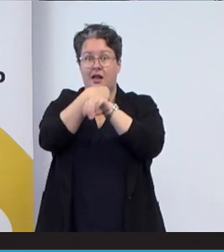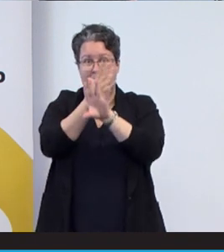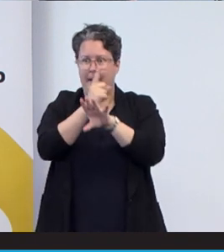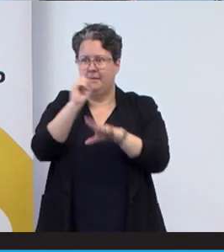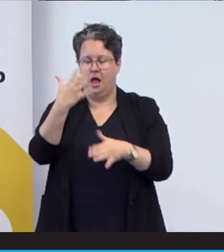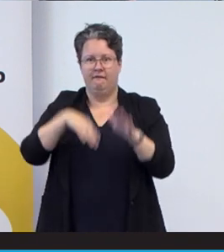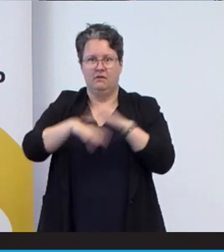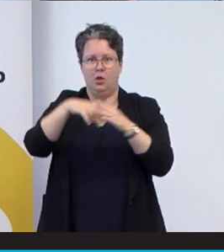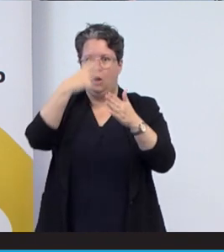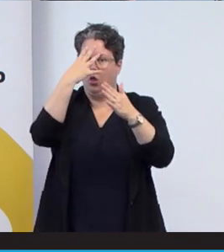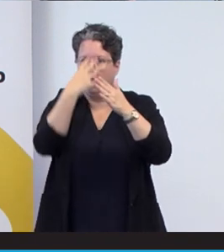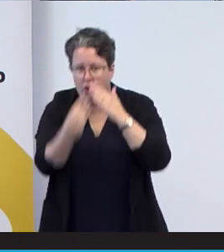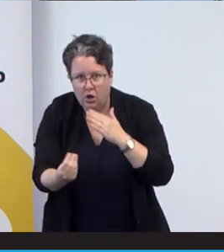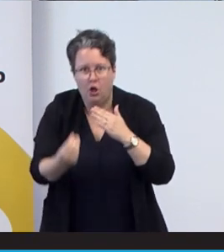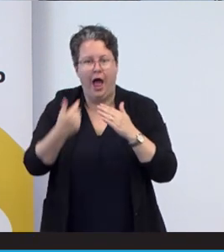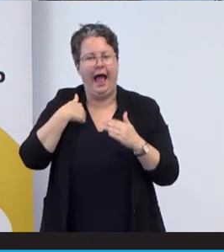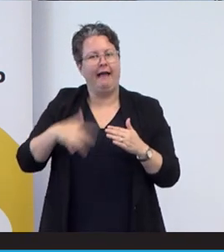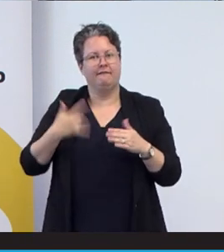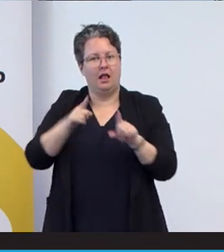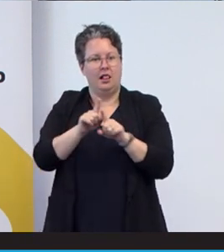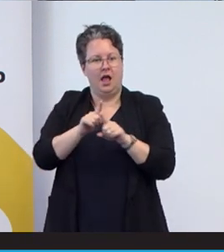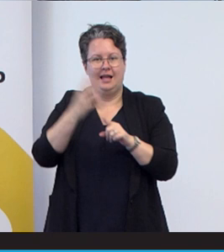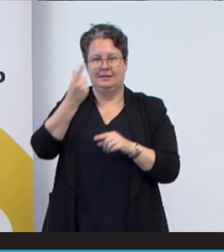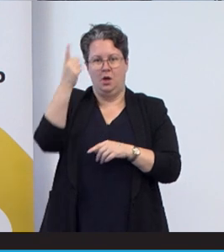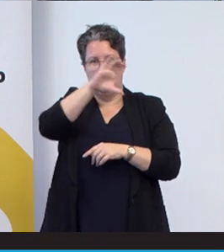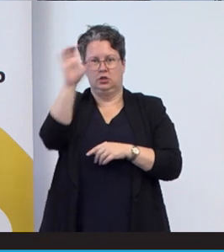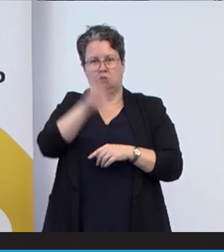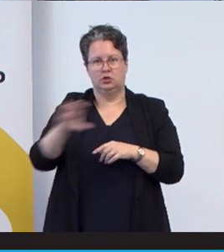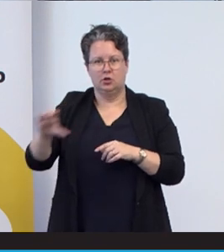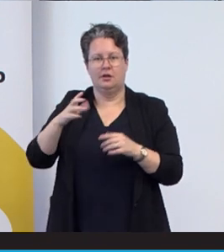I've never quite had that experience where someone presented online where it felt like